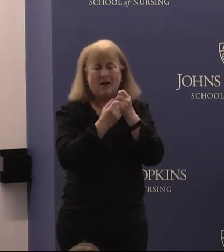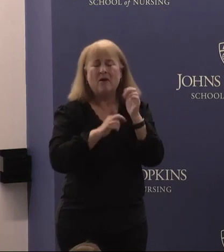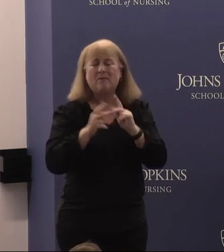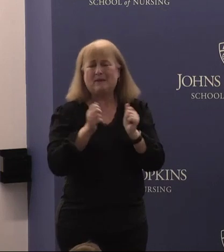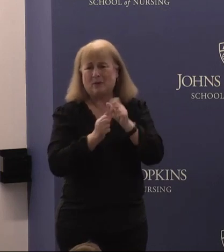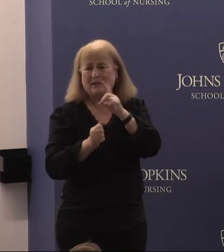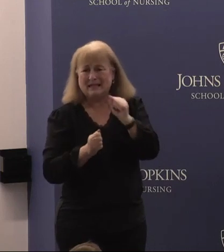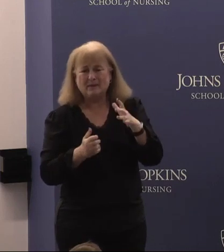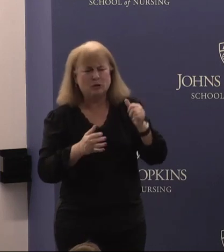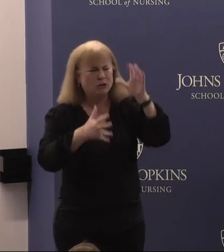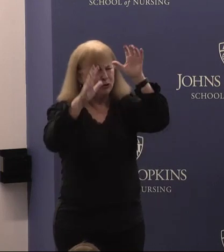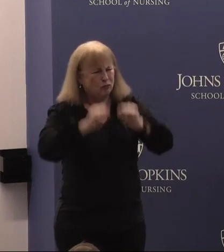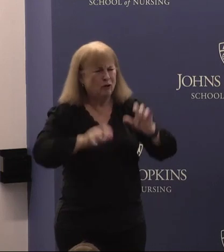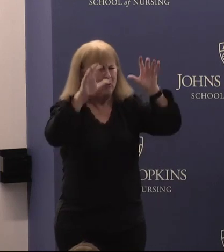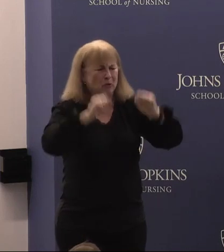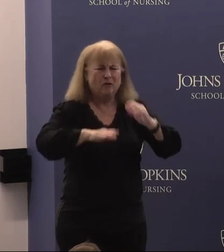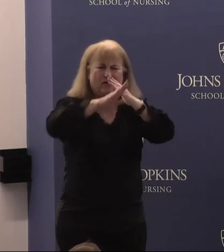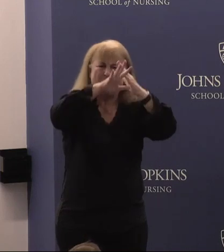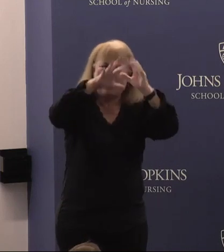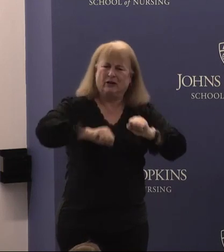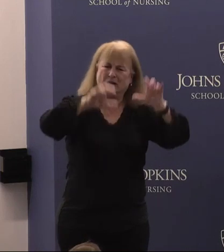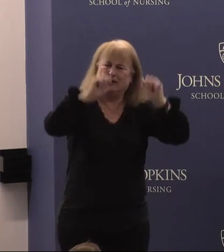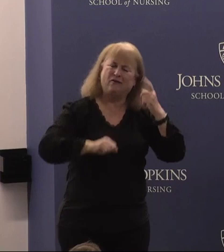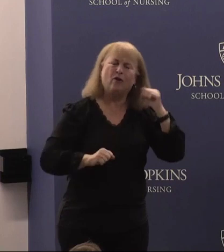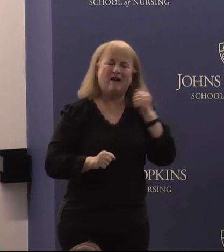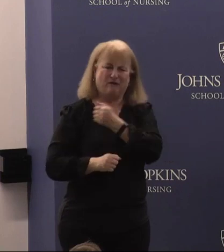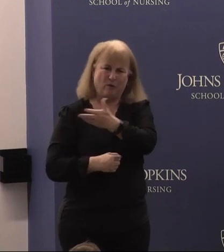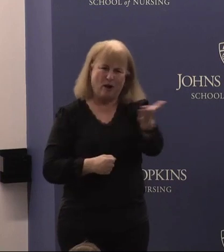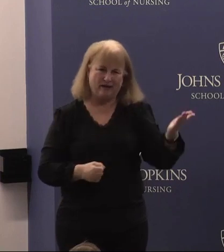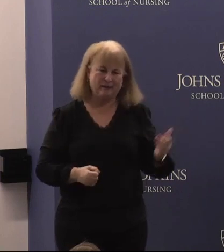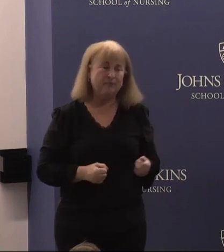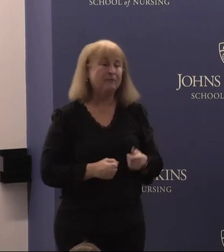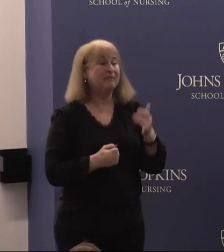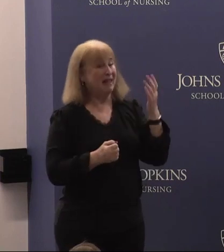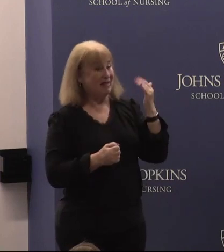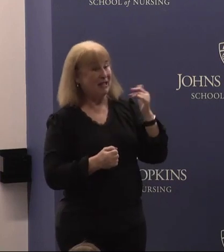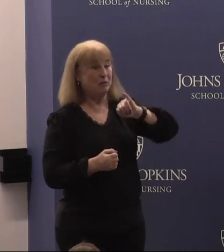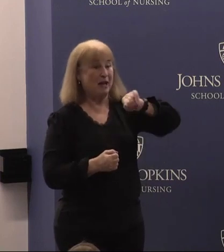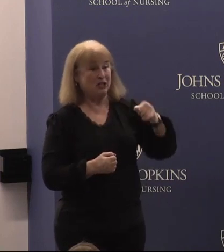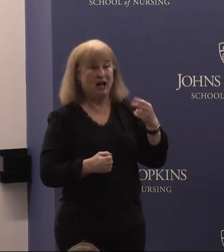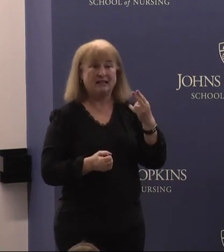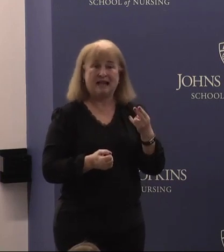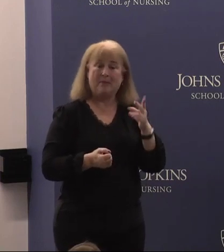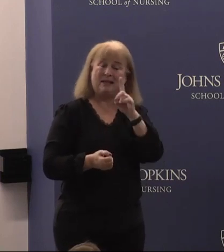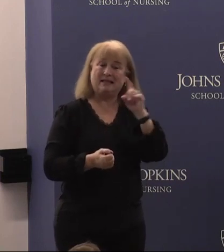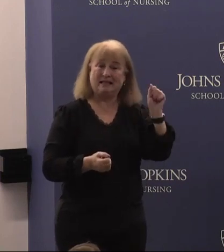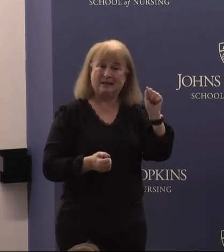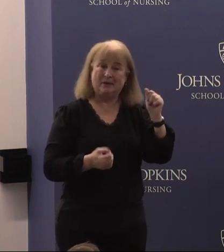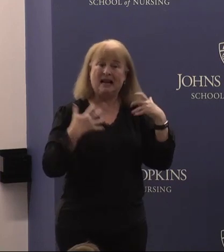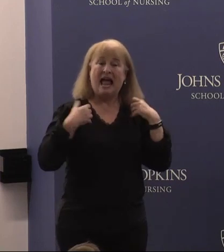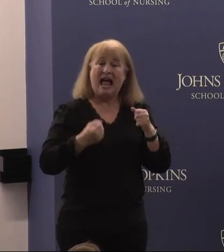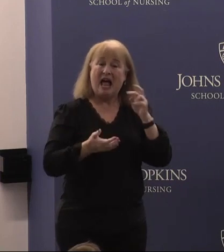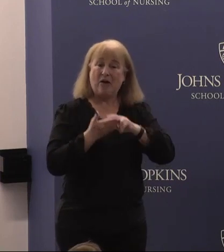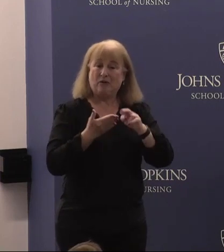wants to remove them for everyone. That's why the Johns Hopkins Disability Health Research Center,